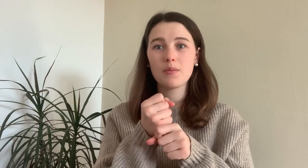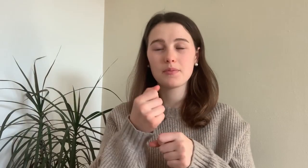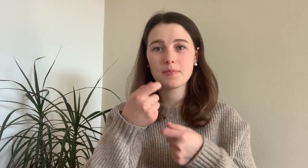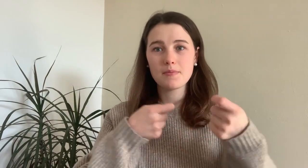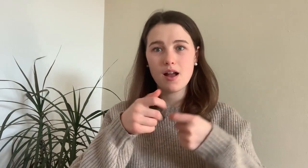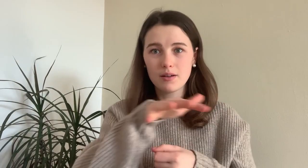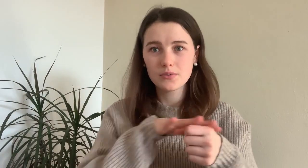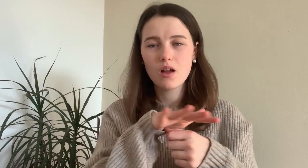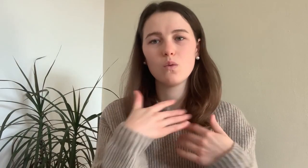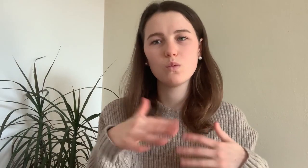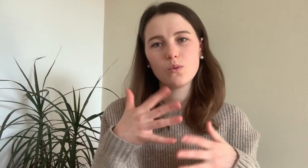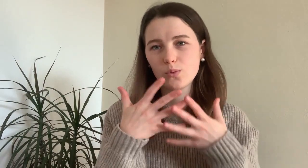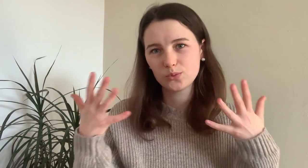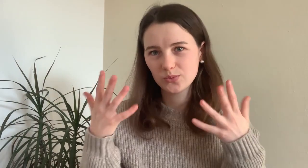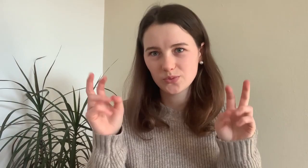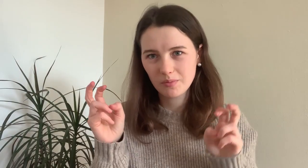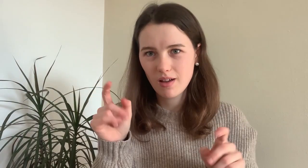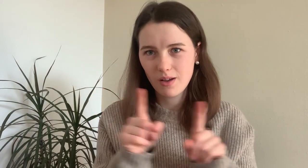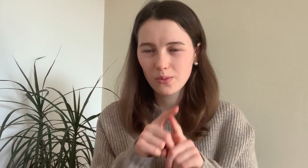Also in the work field barriers are a huge topic.